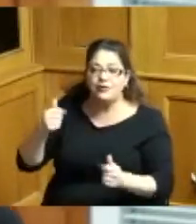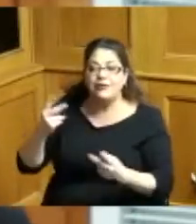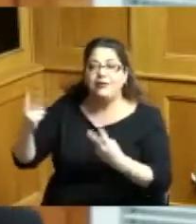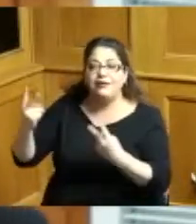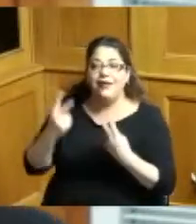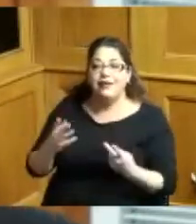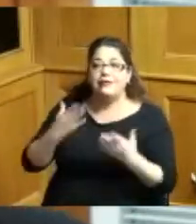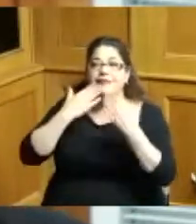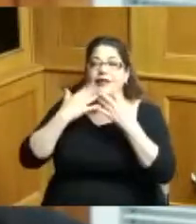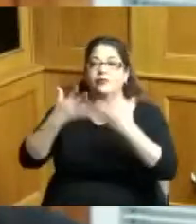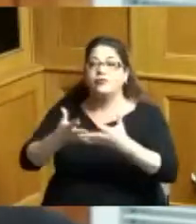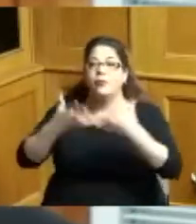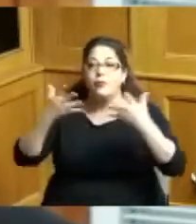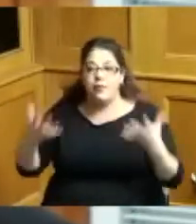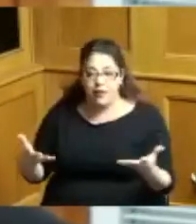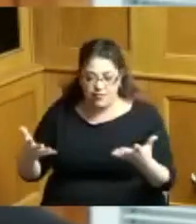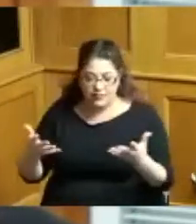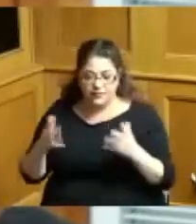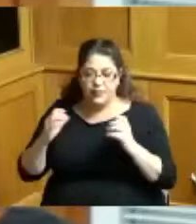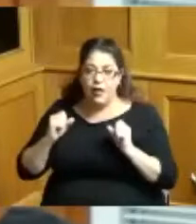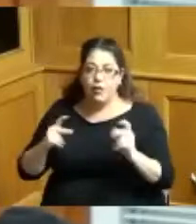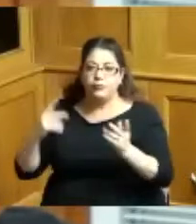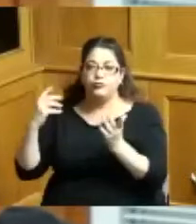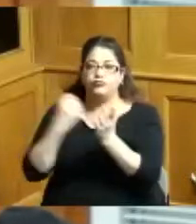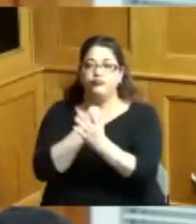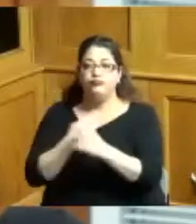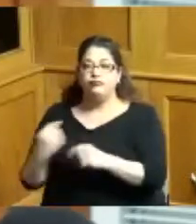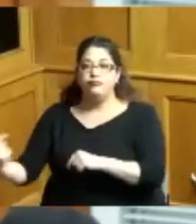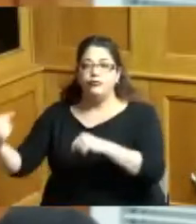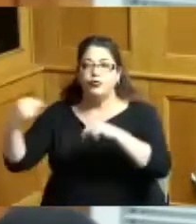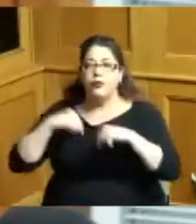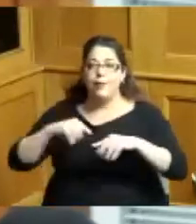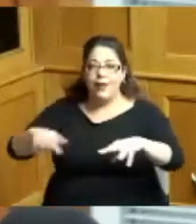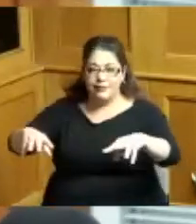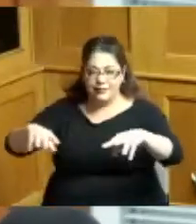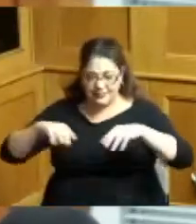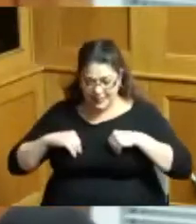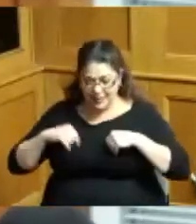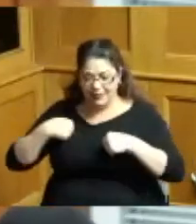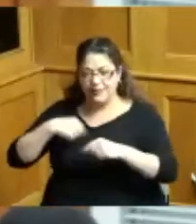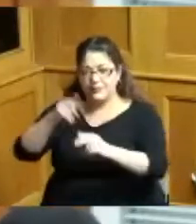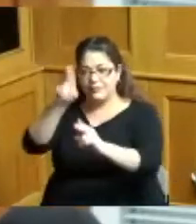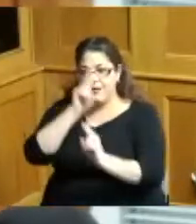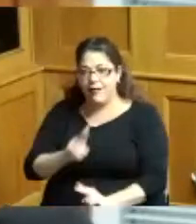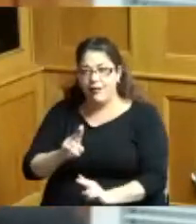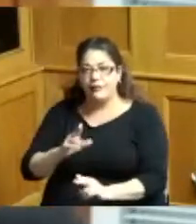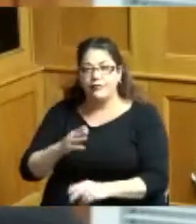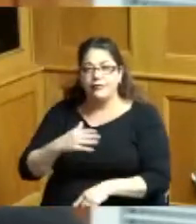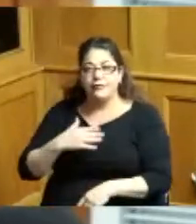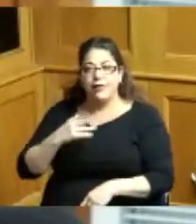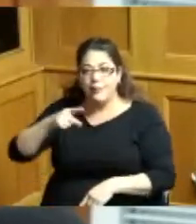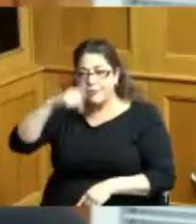you so much for the opportunity to accept this proclamation in recognition of Black History Month